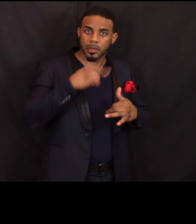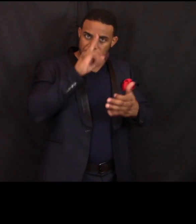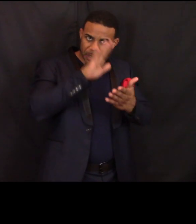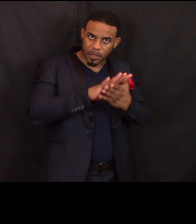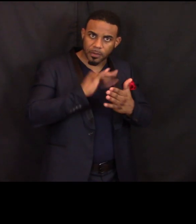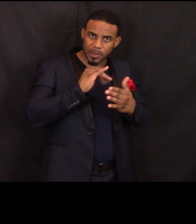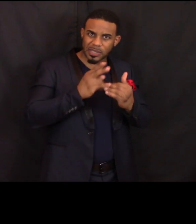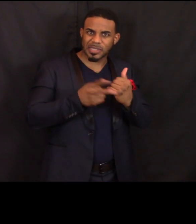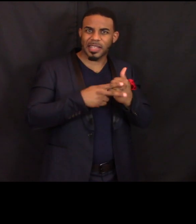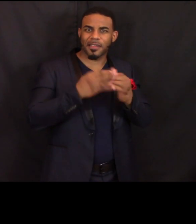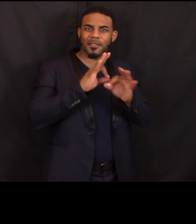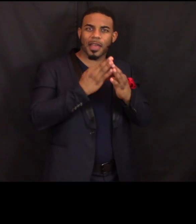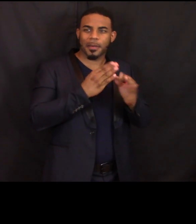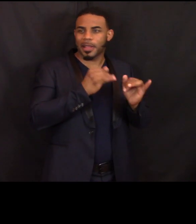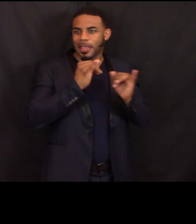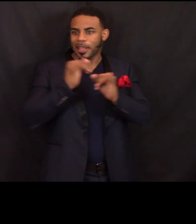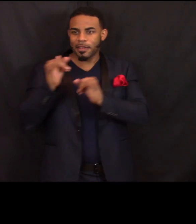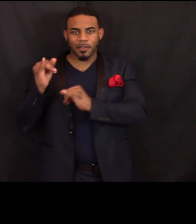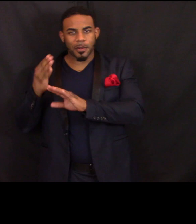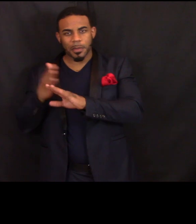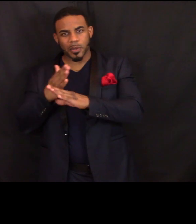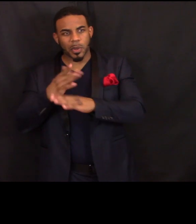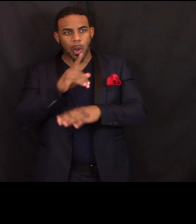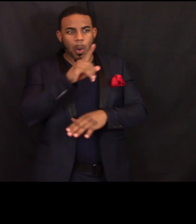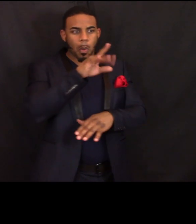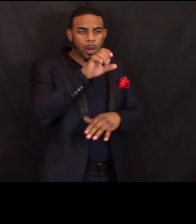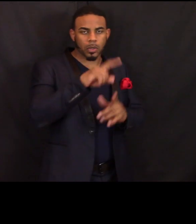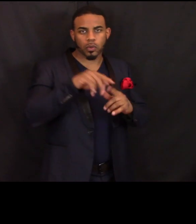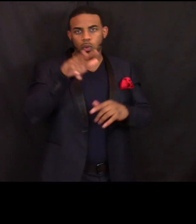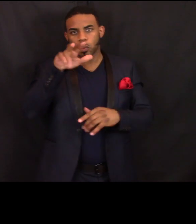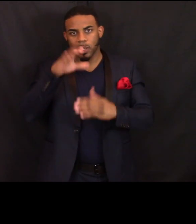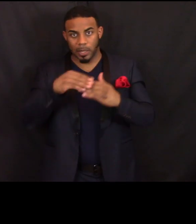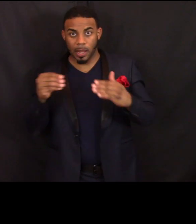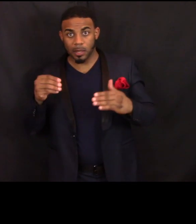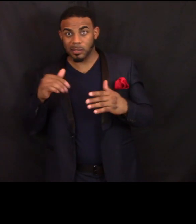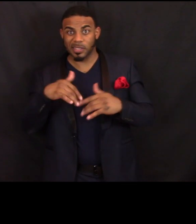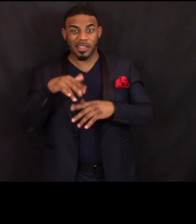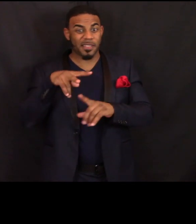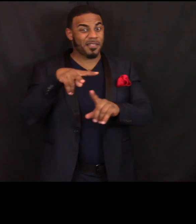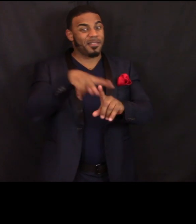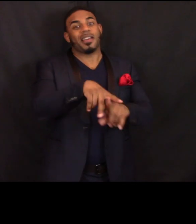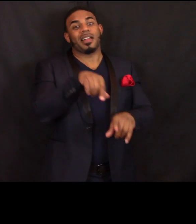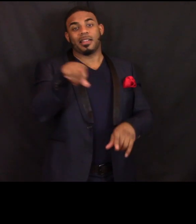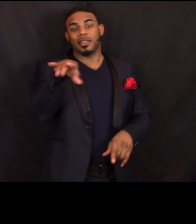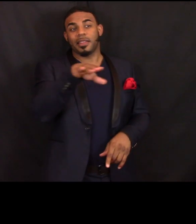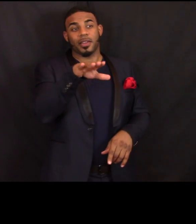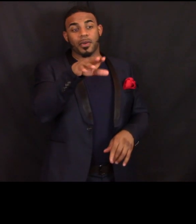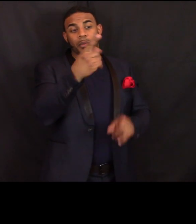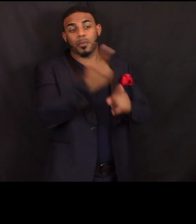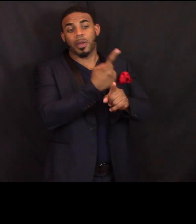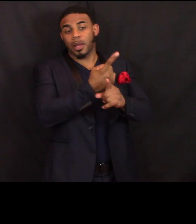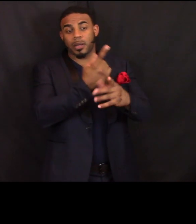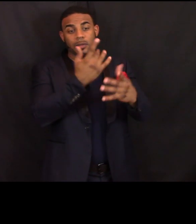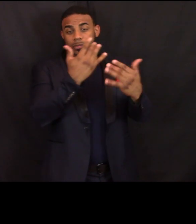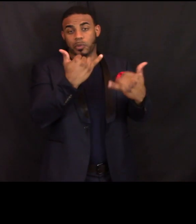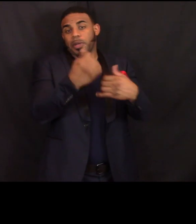between $100 to 300 in filing their regular, current year tax return, just an ordinary tax return,